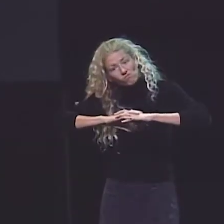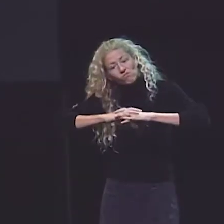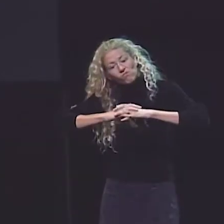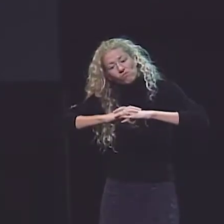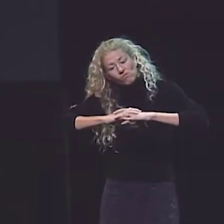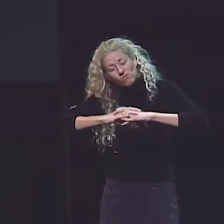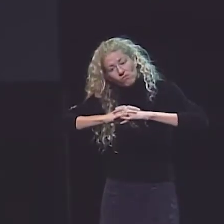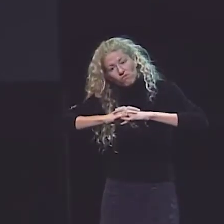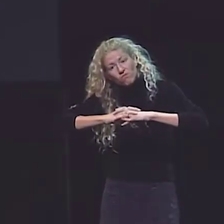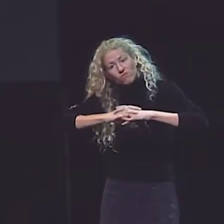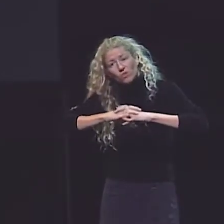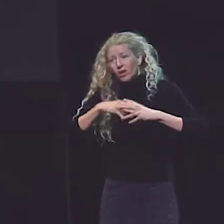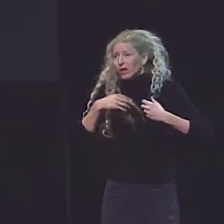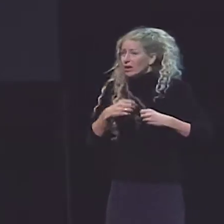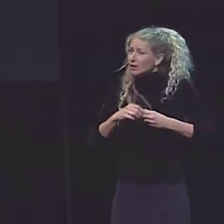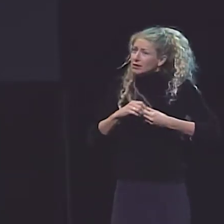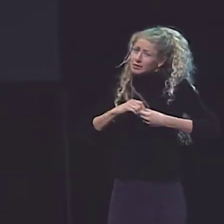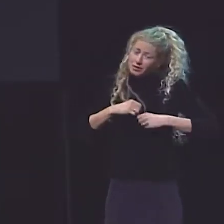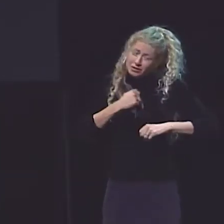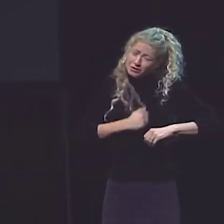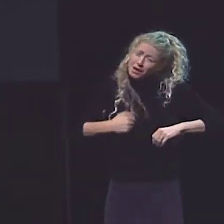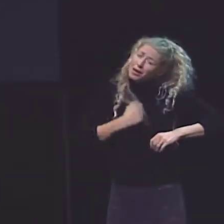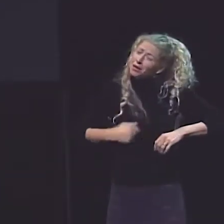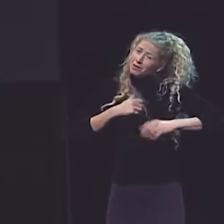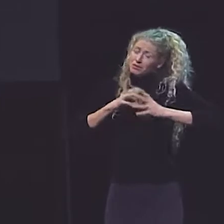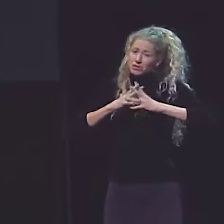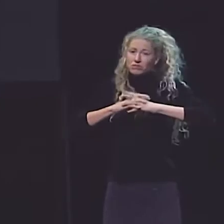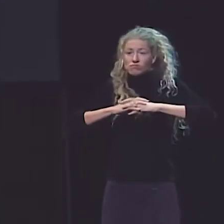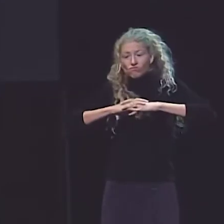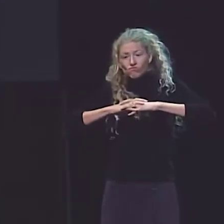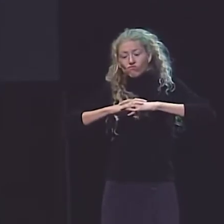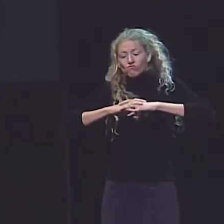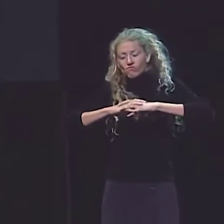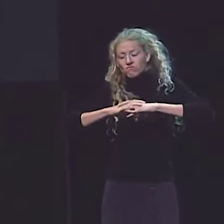HMM. I SAID, "I'M REALLY, REALLY SORRY."